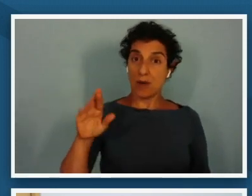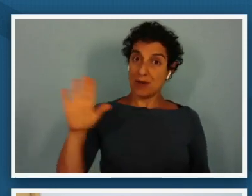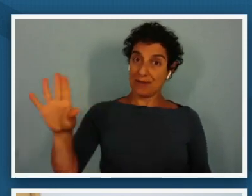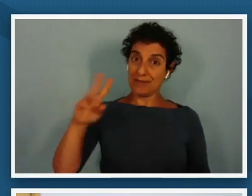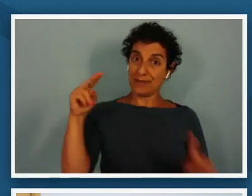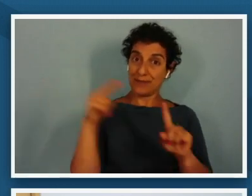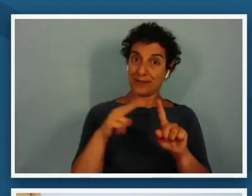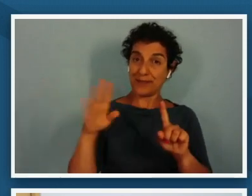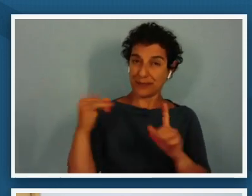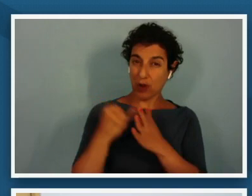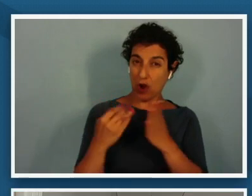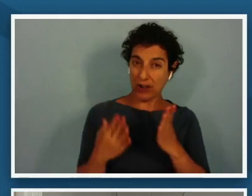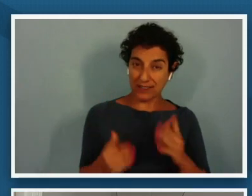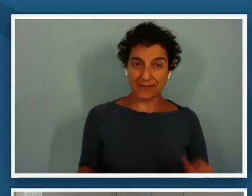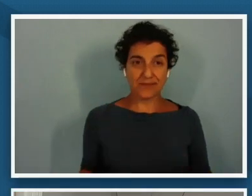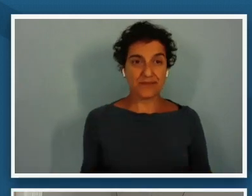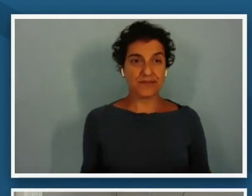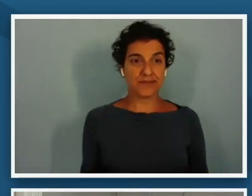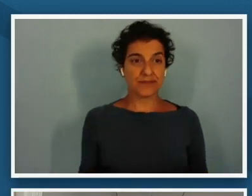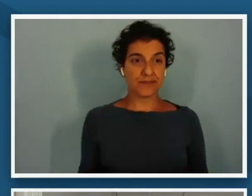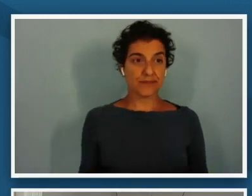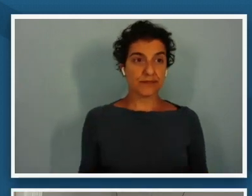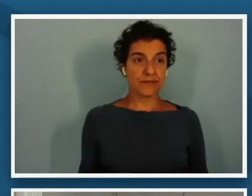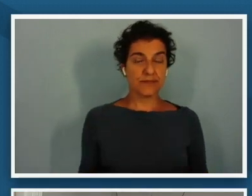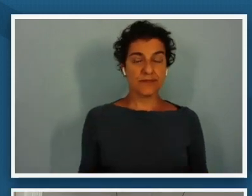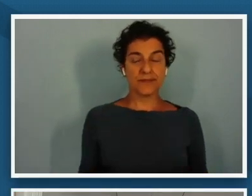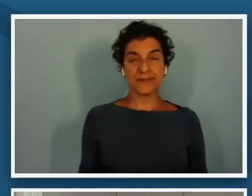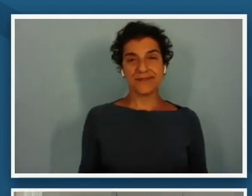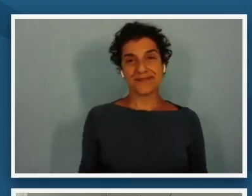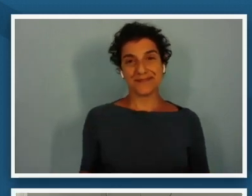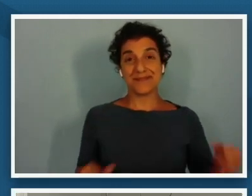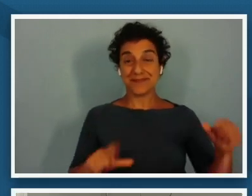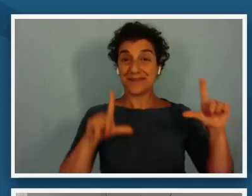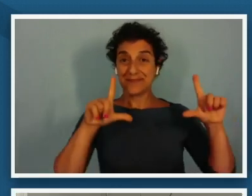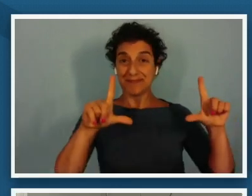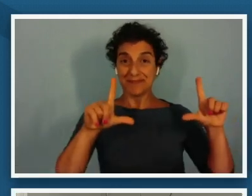thank you